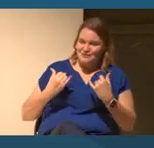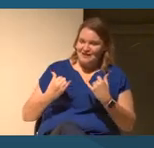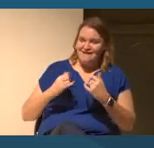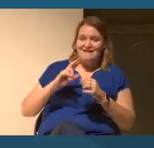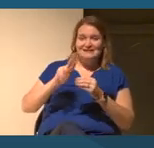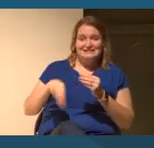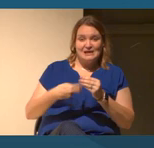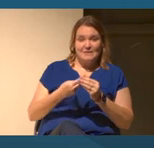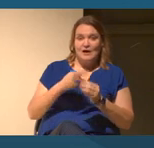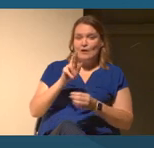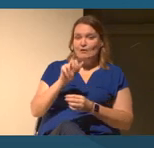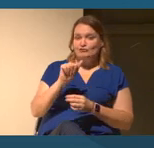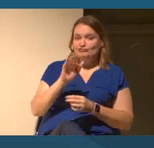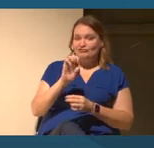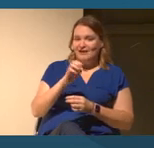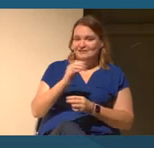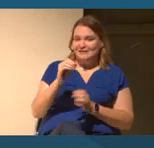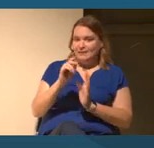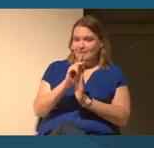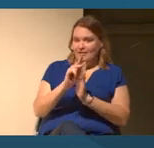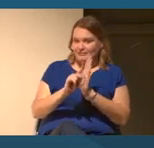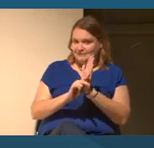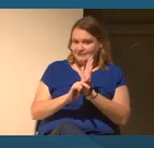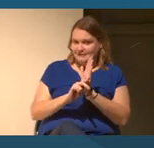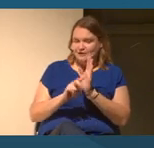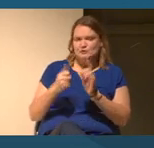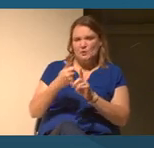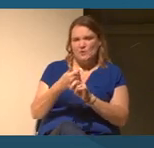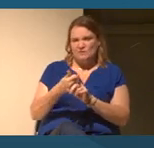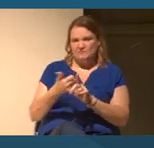and policy. And tell us a little bit about that.